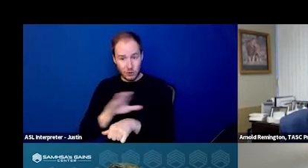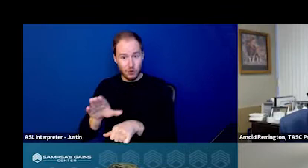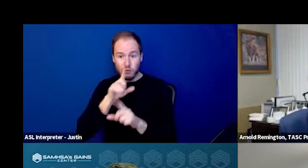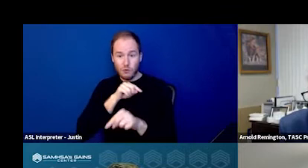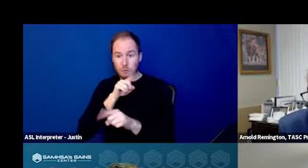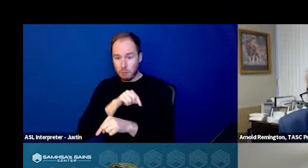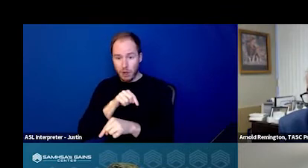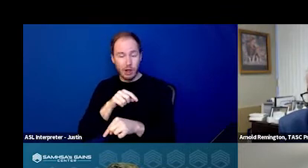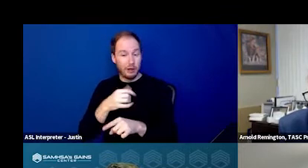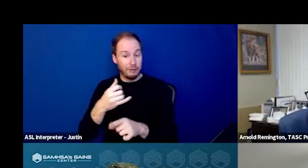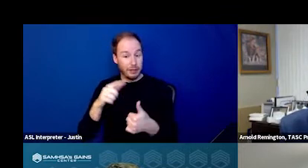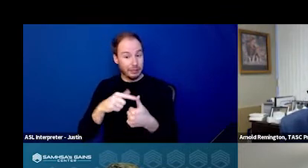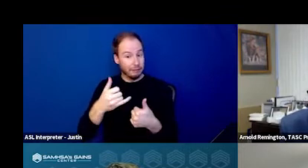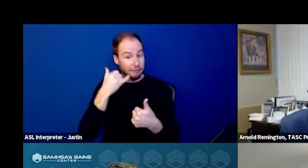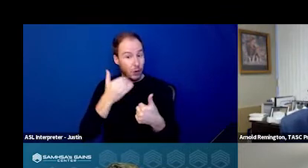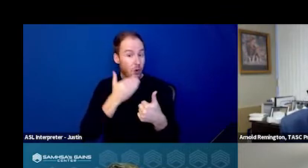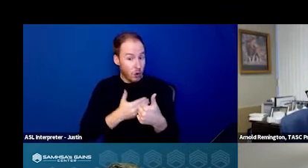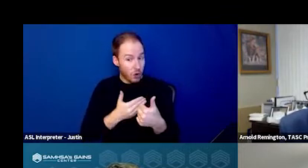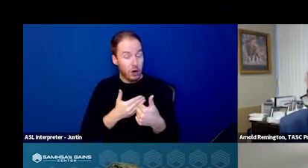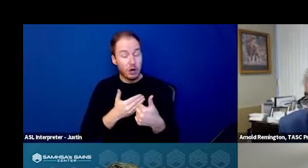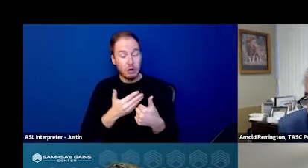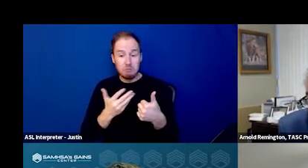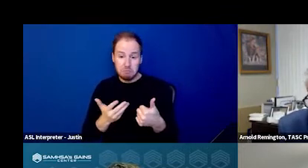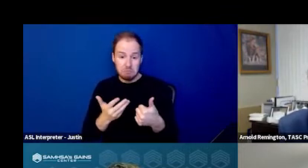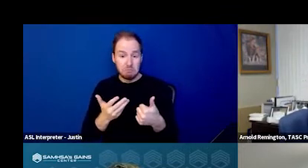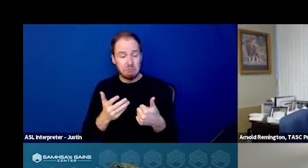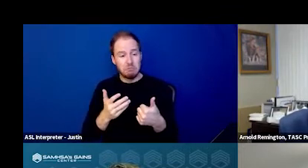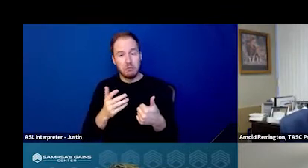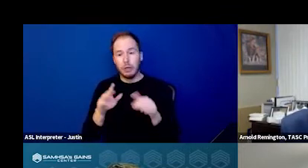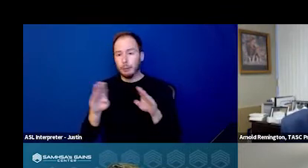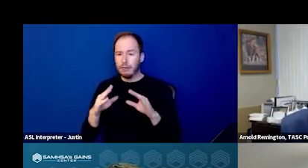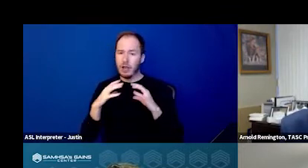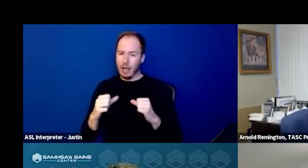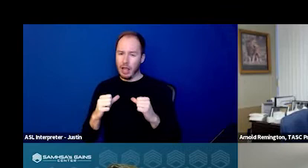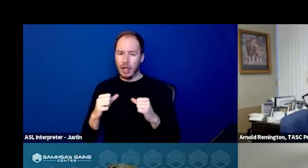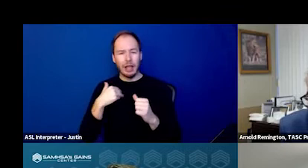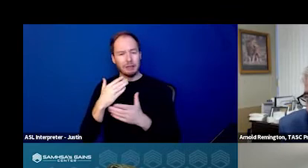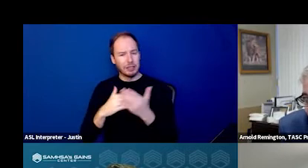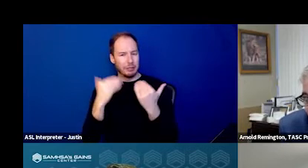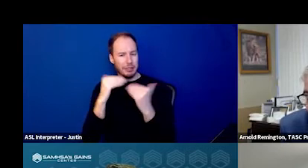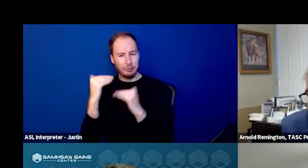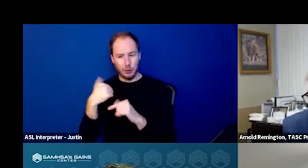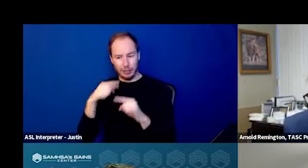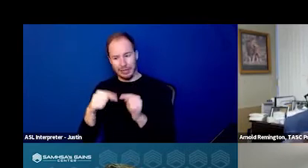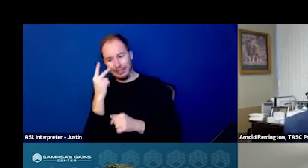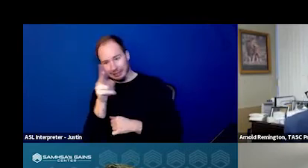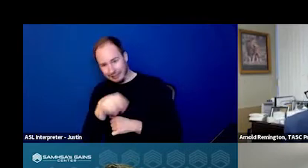Telephone is good, but from be behavioral health side limitations are we can't see body movements.